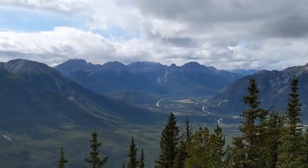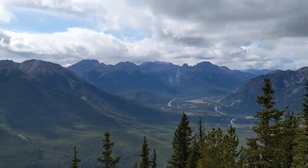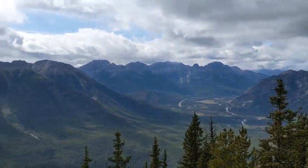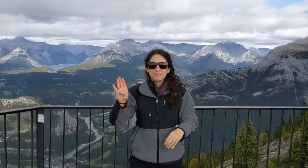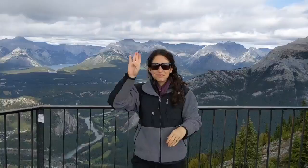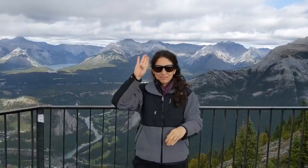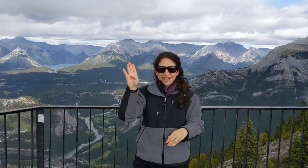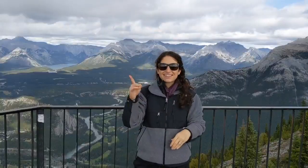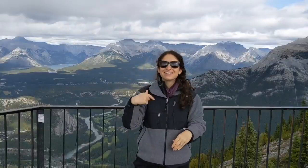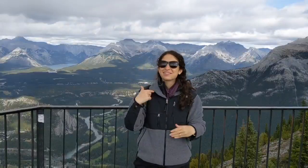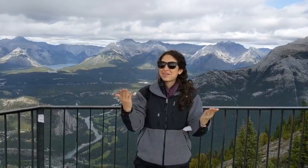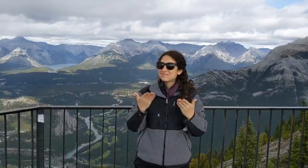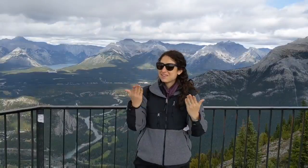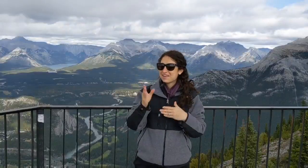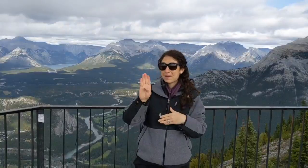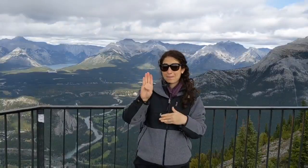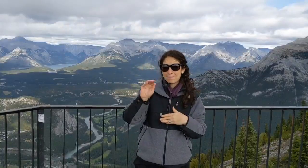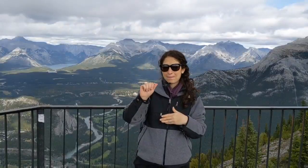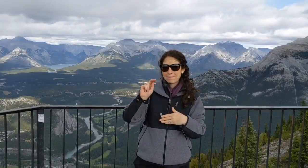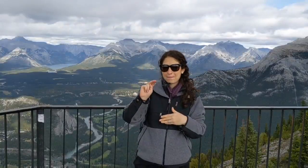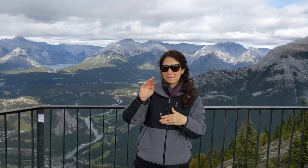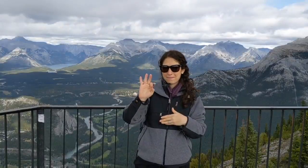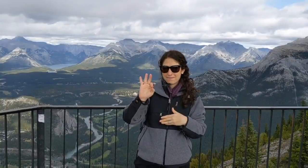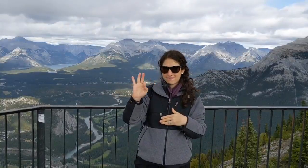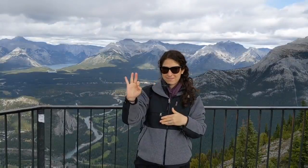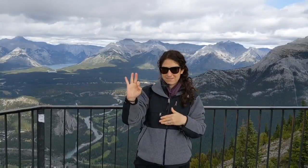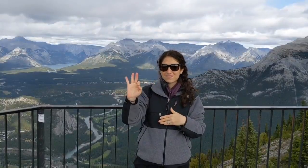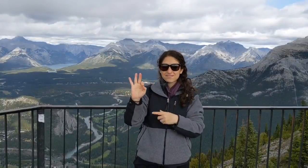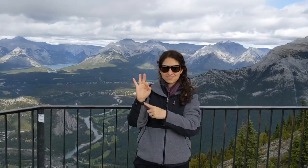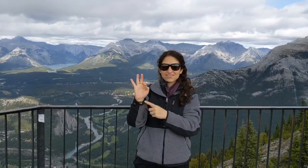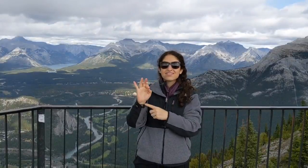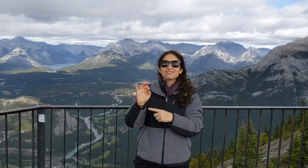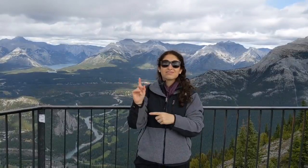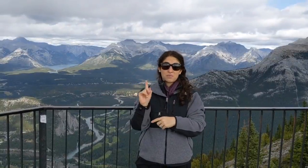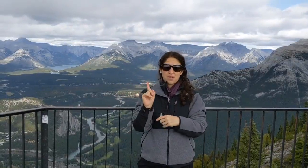Hi! I'm here in Banff.